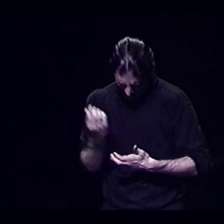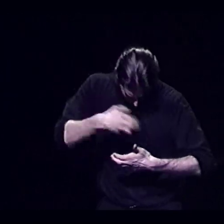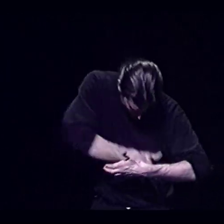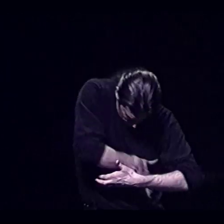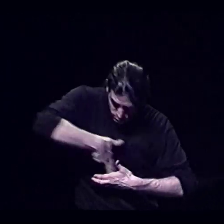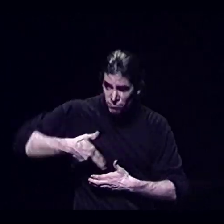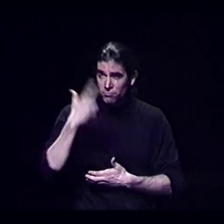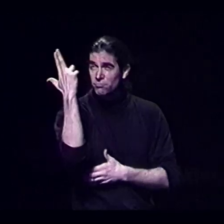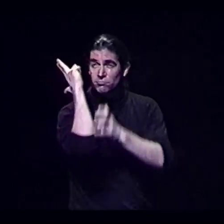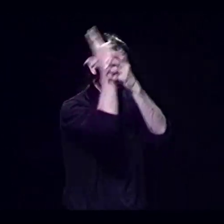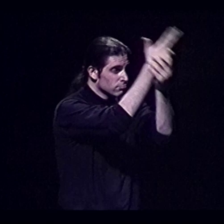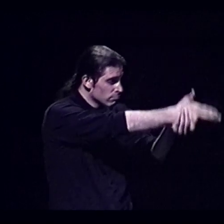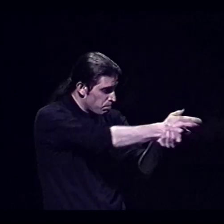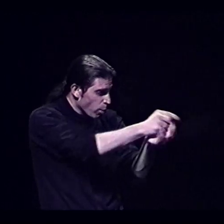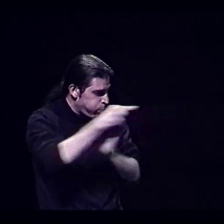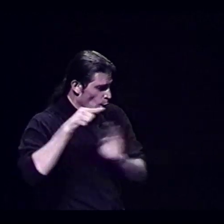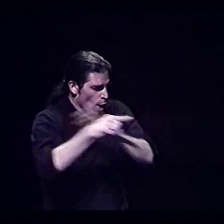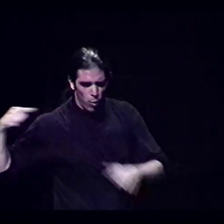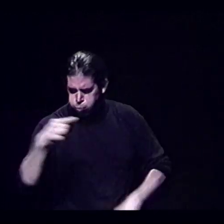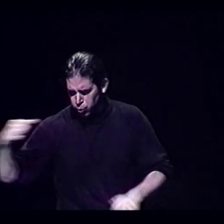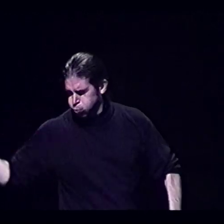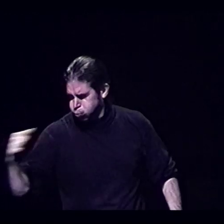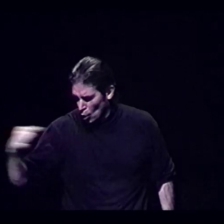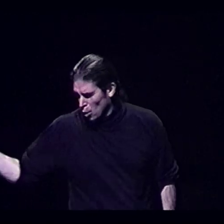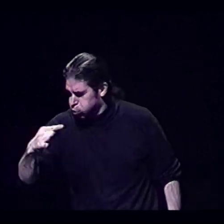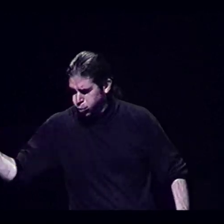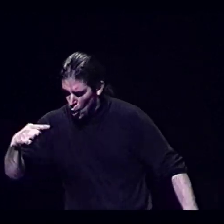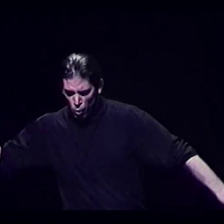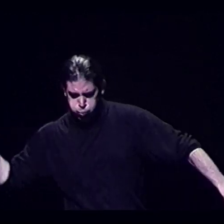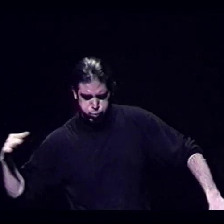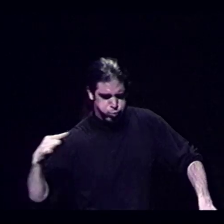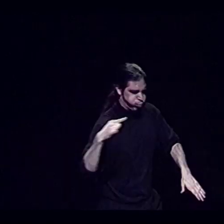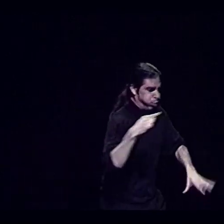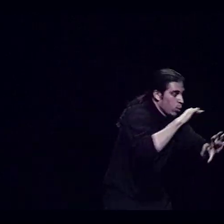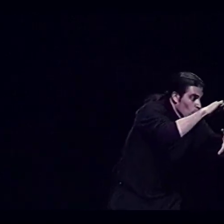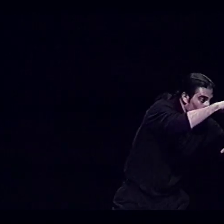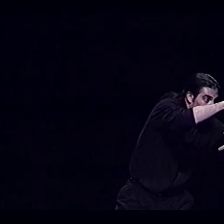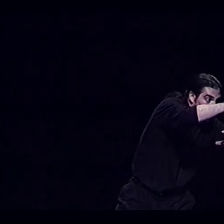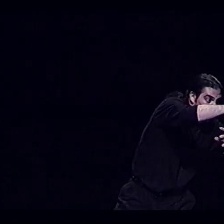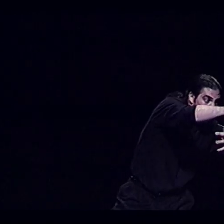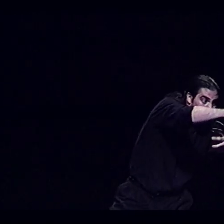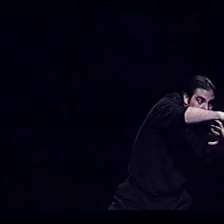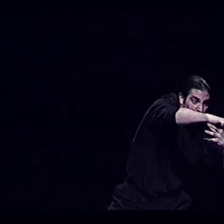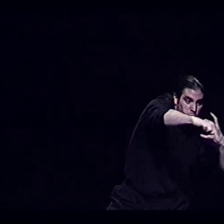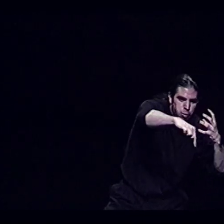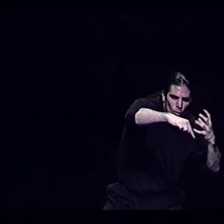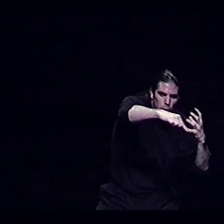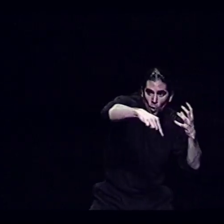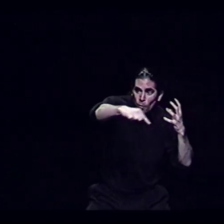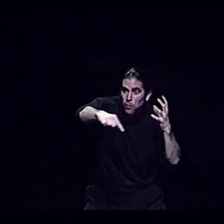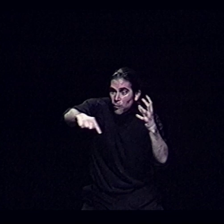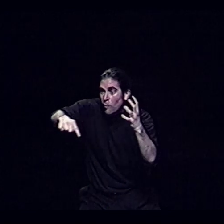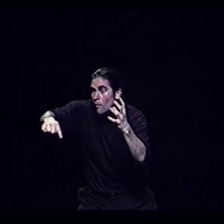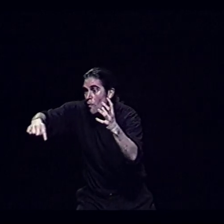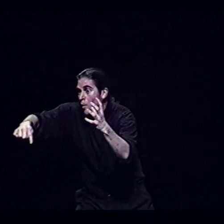Poetry is the shot Orbiting Circling Revolving